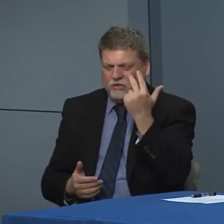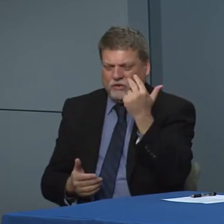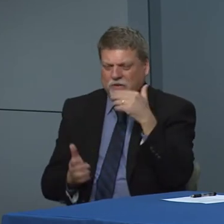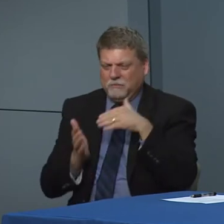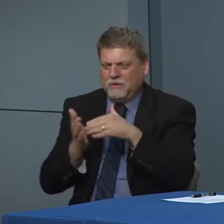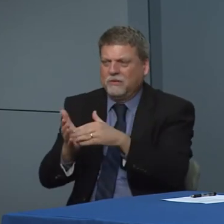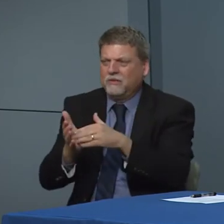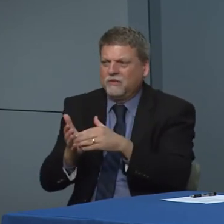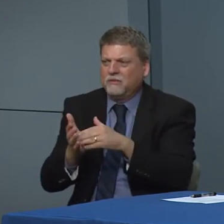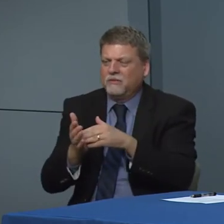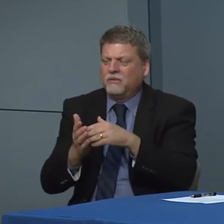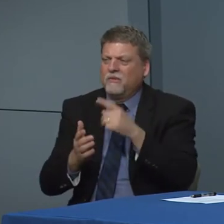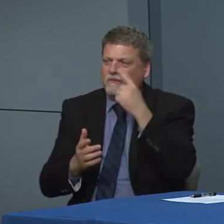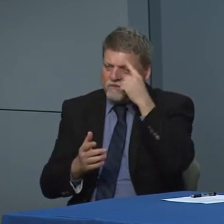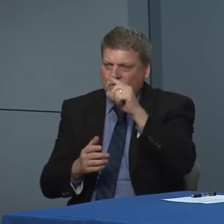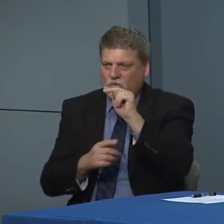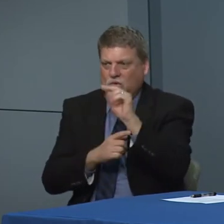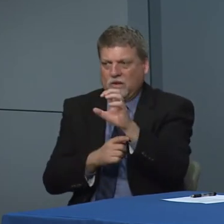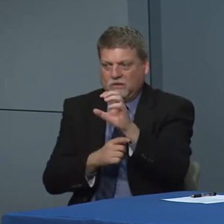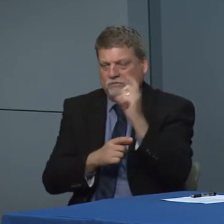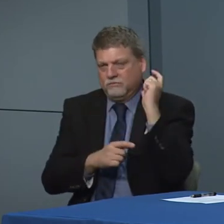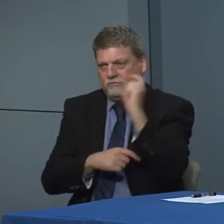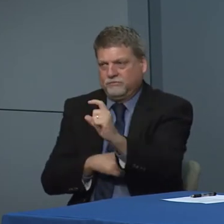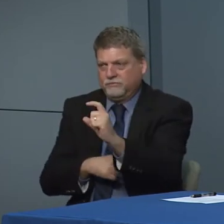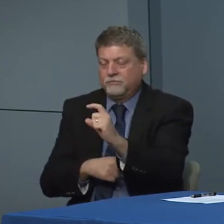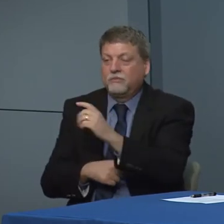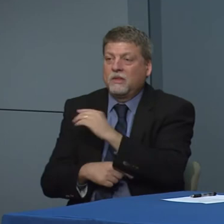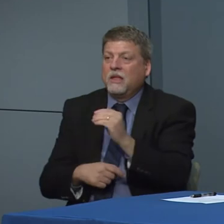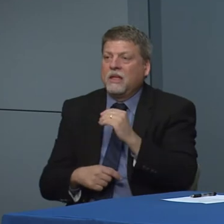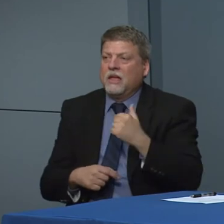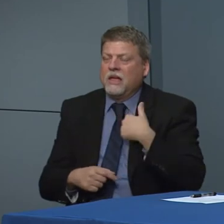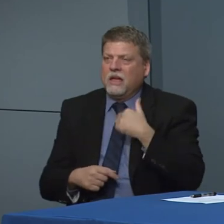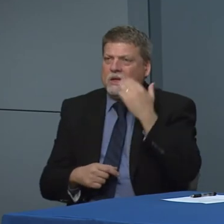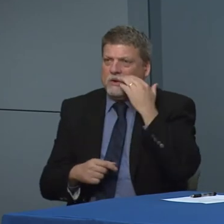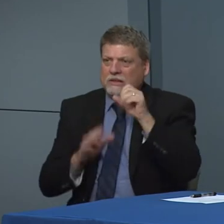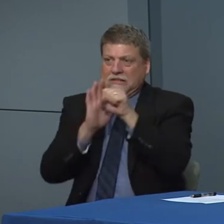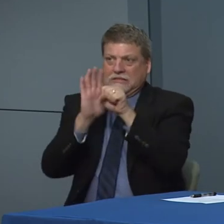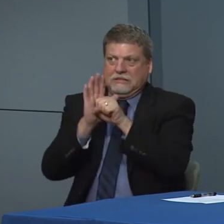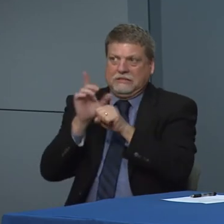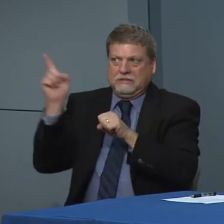I think it's about 13 million that was earmarked for North Carolina and I know our folks are working through now